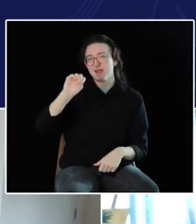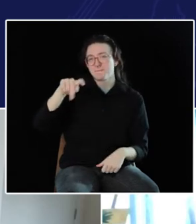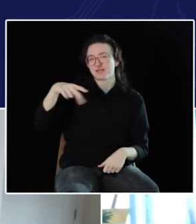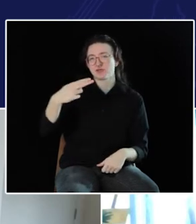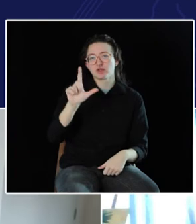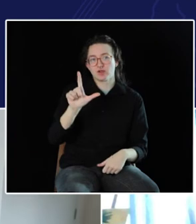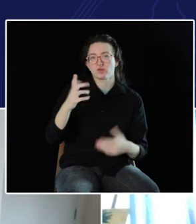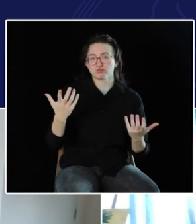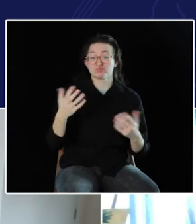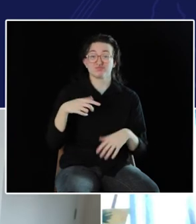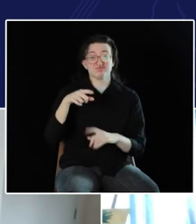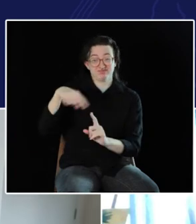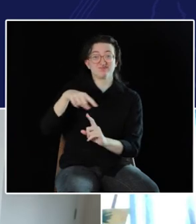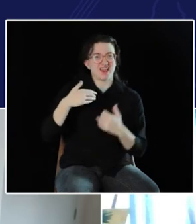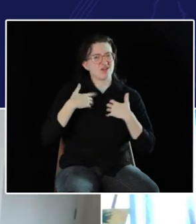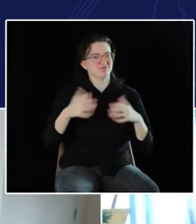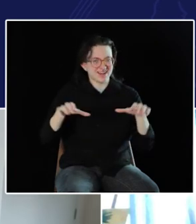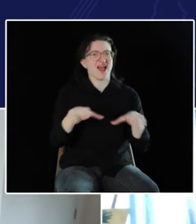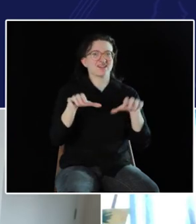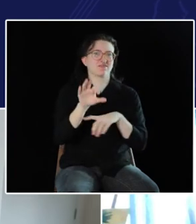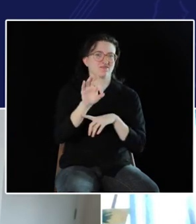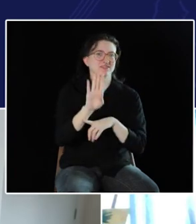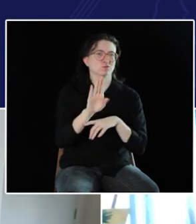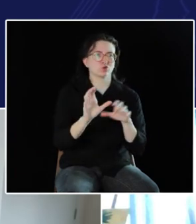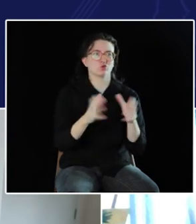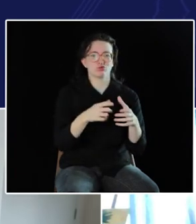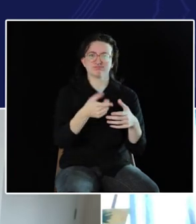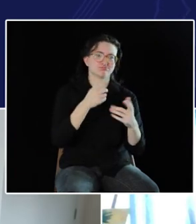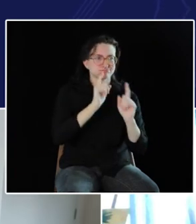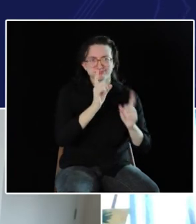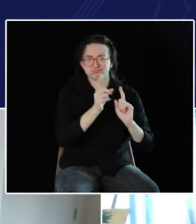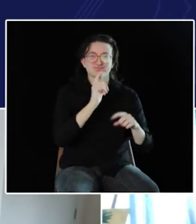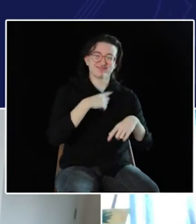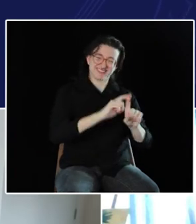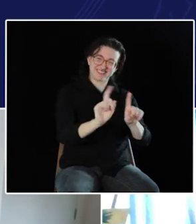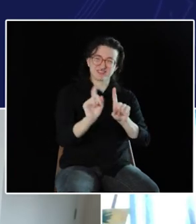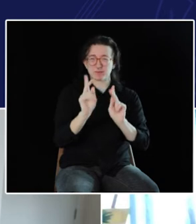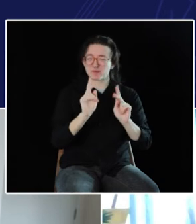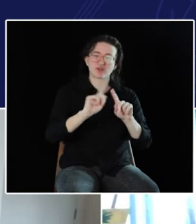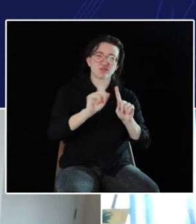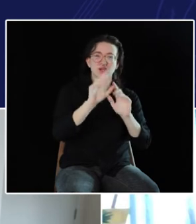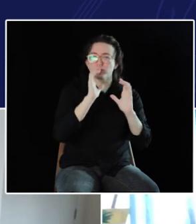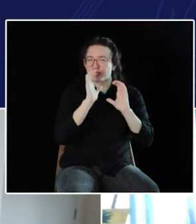They have a very active Facebook group, uh, and there's a lot of people in there with all kinds of communication backgrounds.